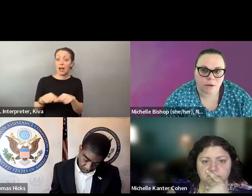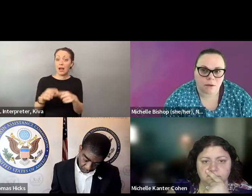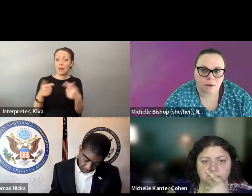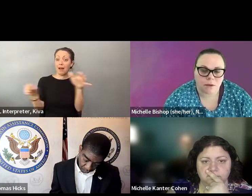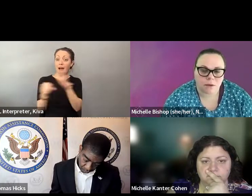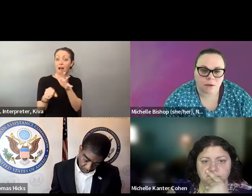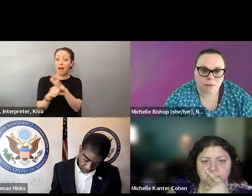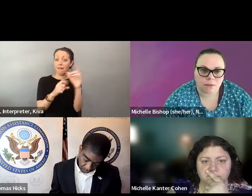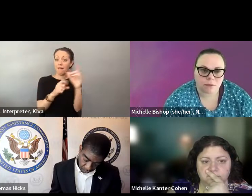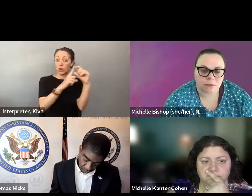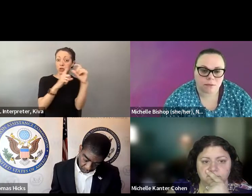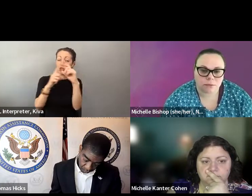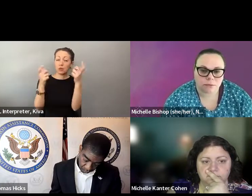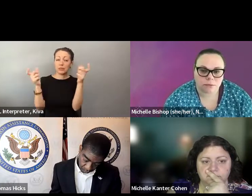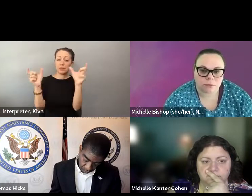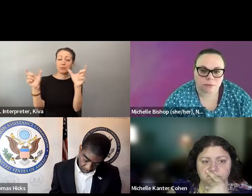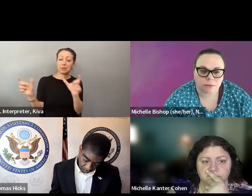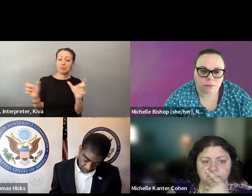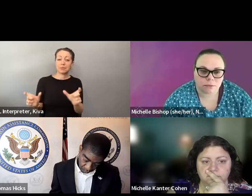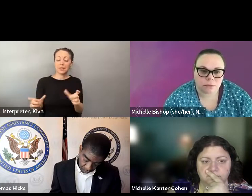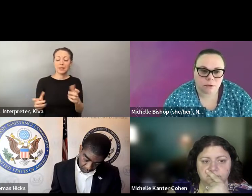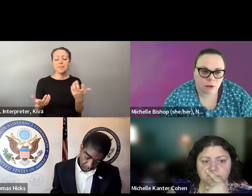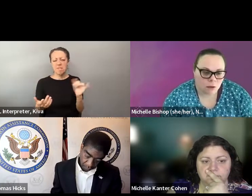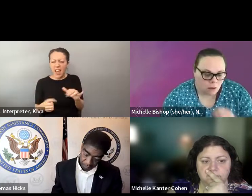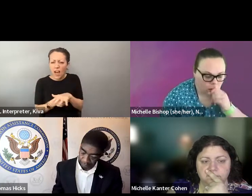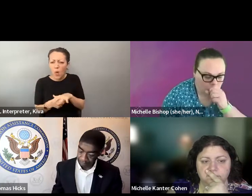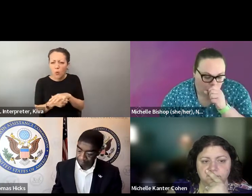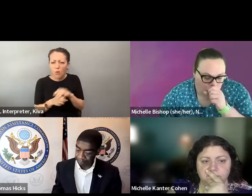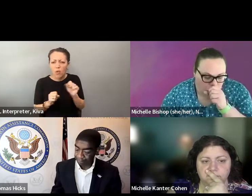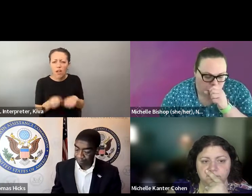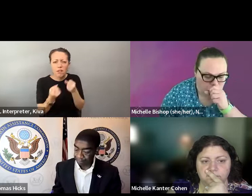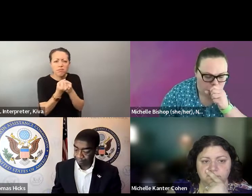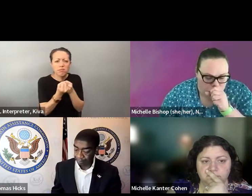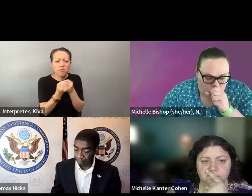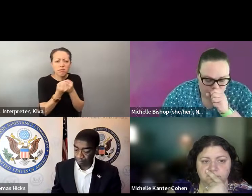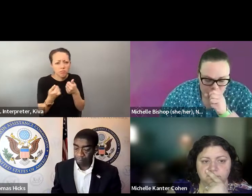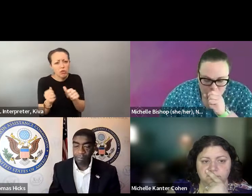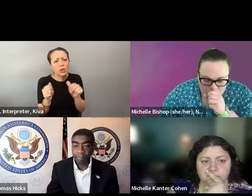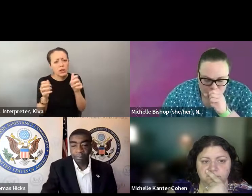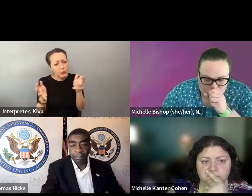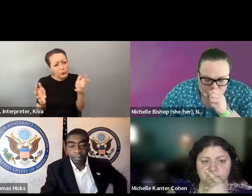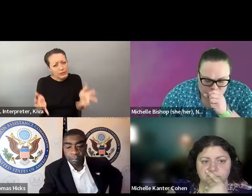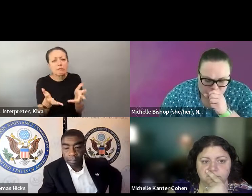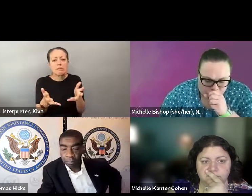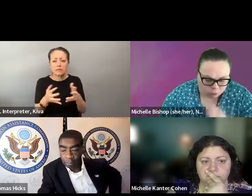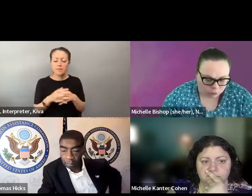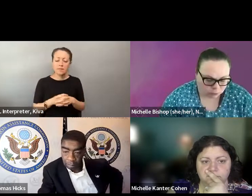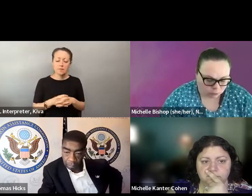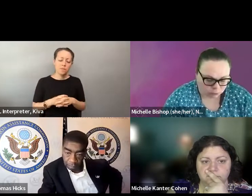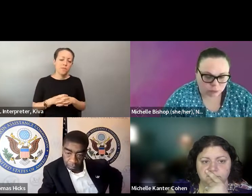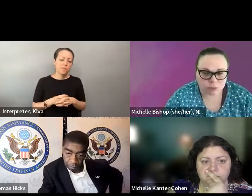Bad things that have come from these bills. But there were a lot of problems for voters with disabilities before that, whether it be wheelchair, accessibility, bathroom accessibility, signage, having big enough fonts and little things like that those are all things we can advocate for at the accessibility, bathroom accessibility, signage having